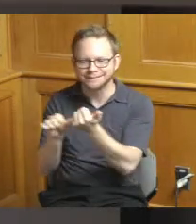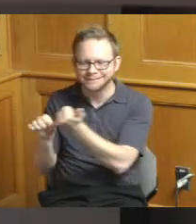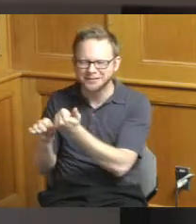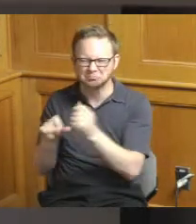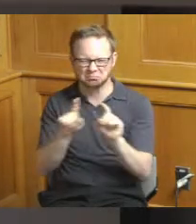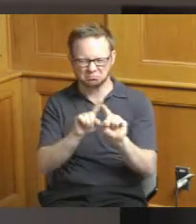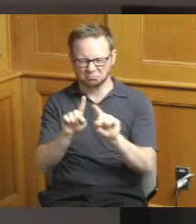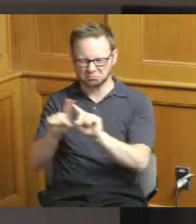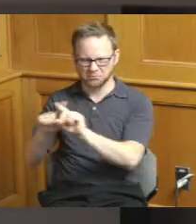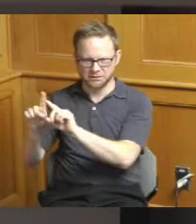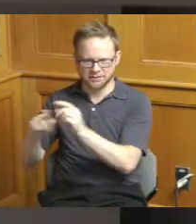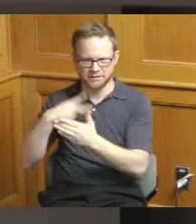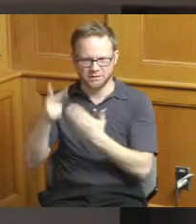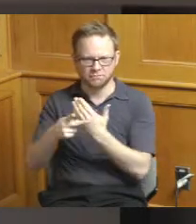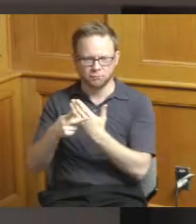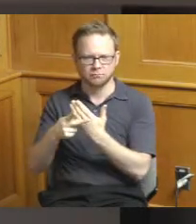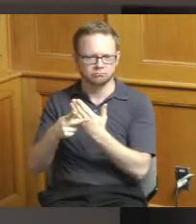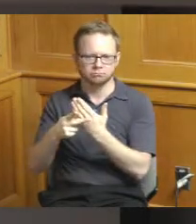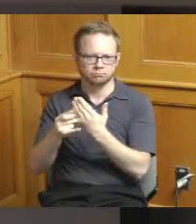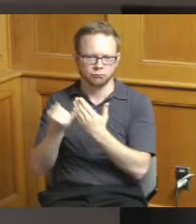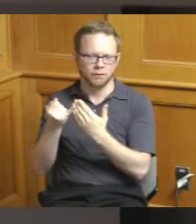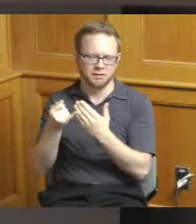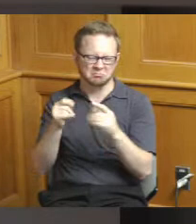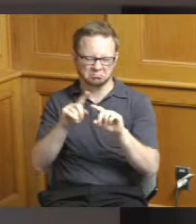on there because again we know there's a variety of needs out in these communities